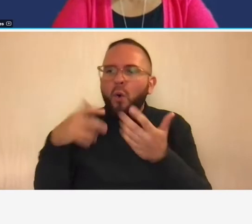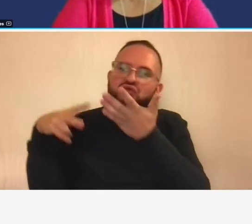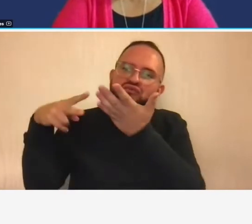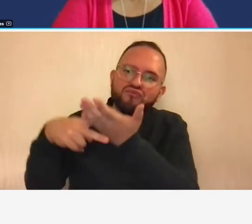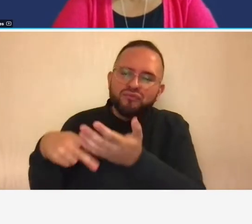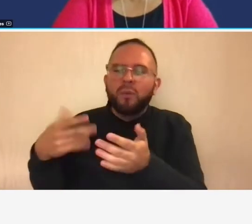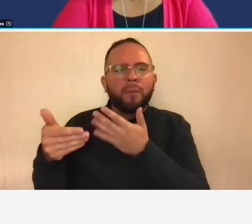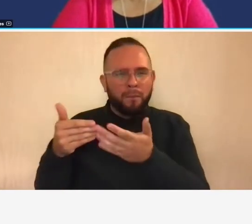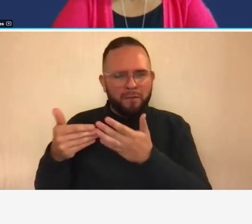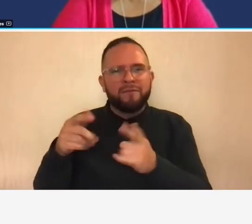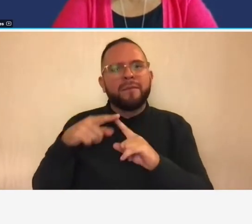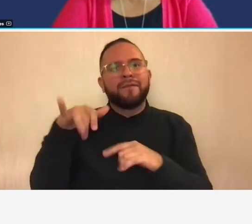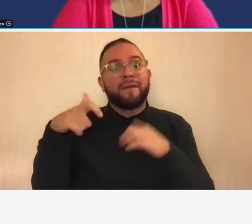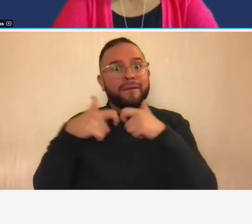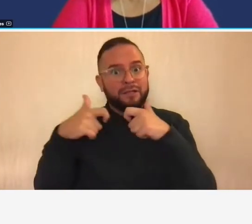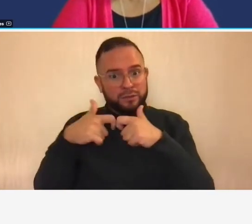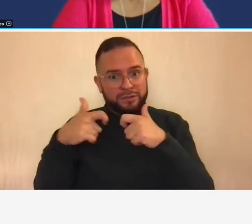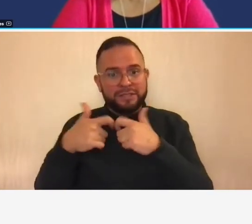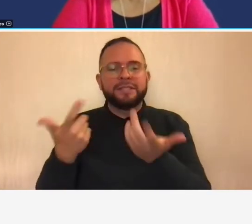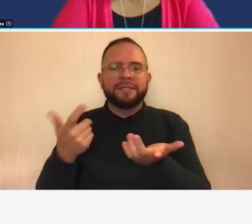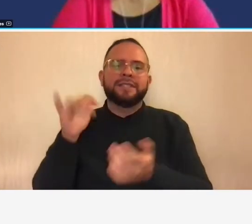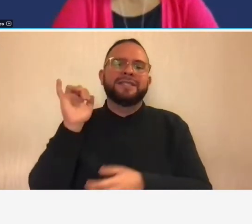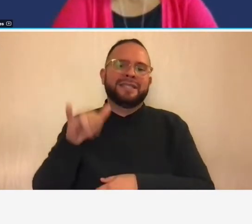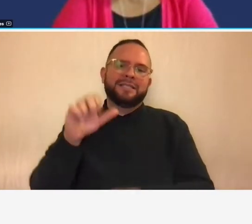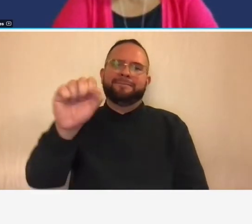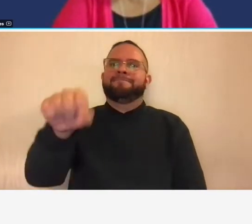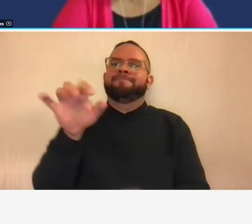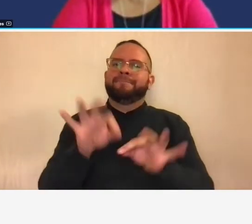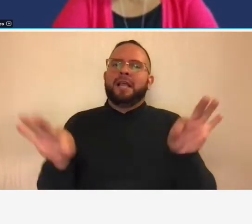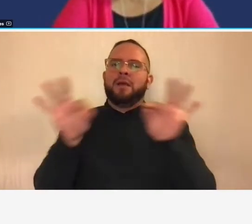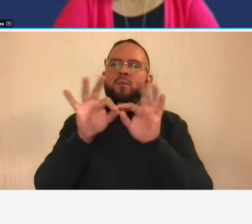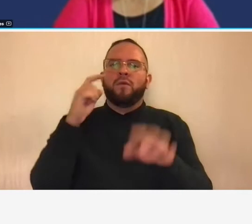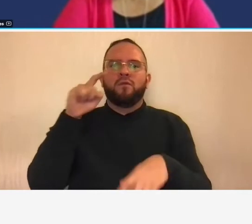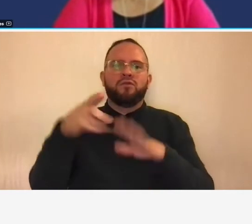that utilities bill the cost of electricity is certainly essential for your operations but it's